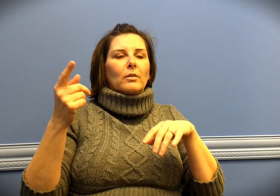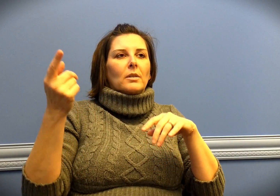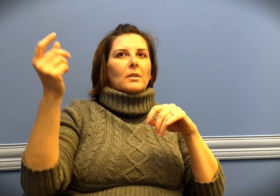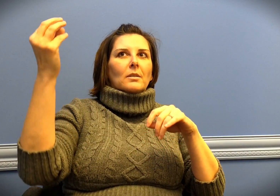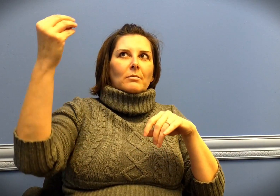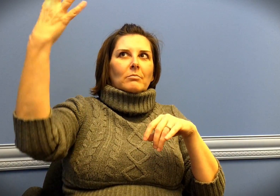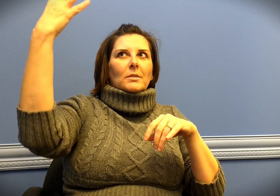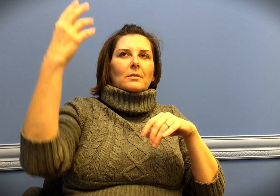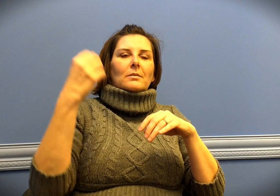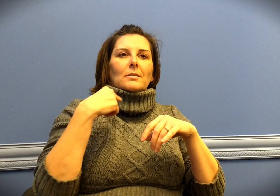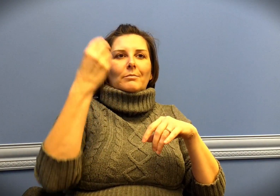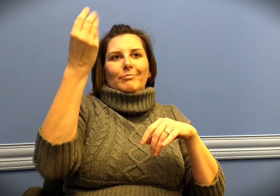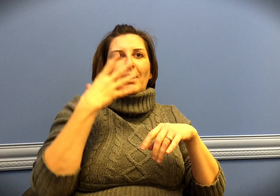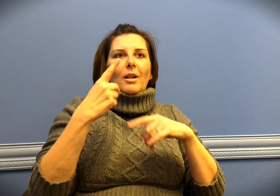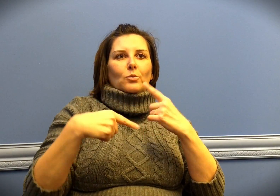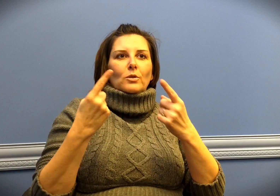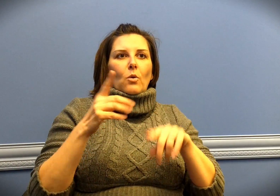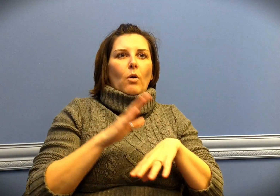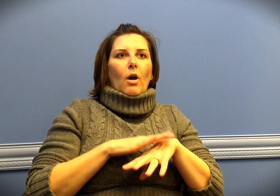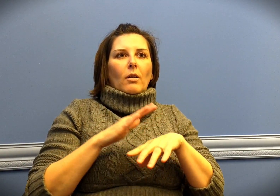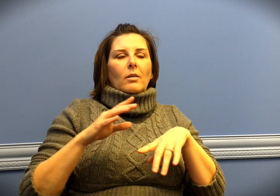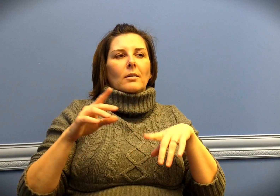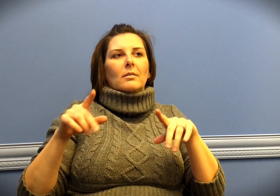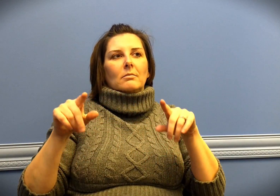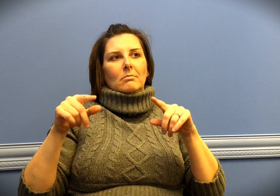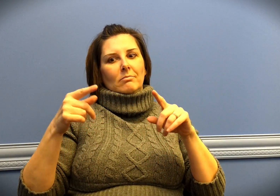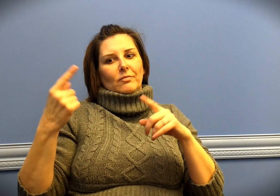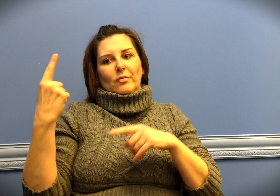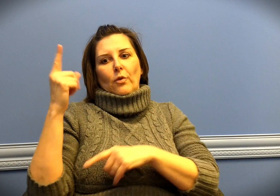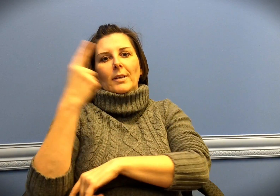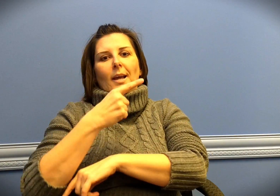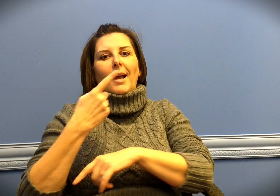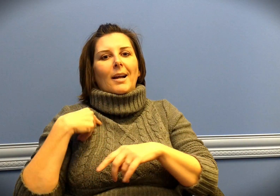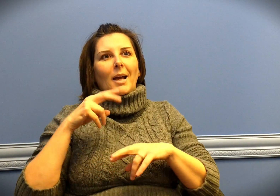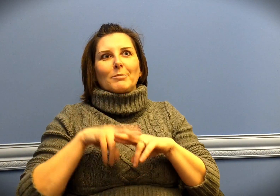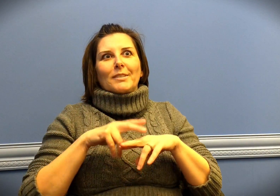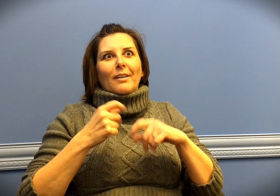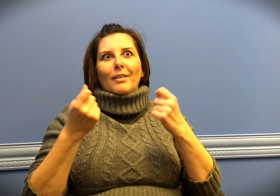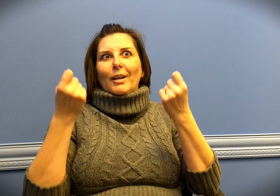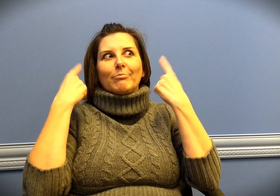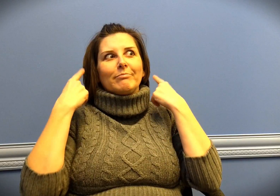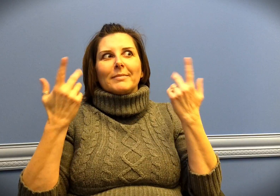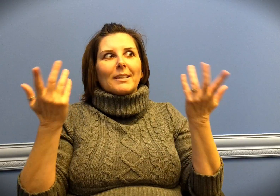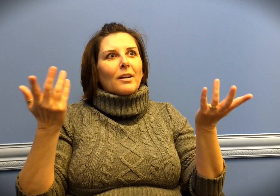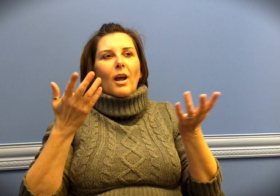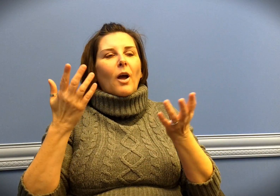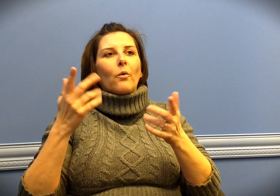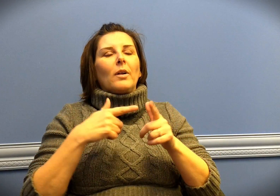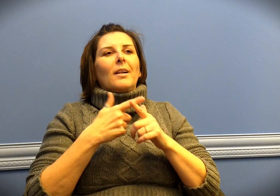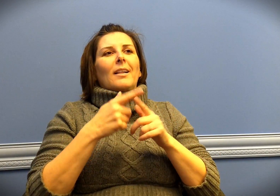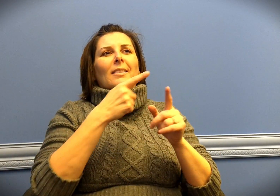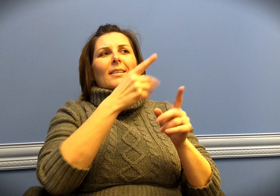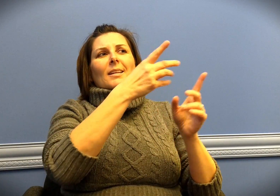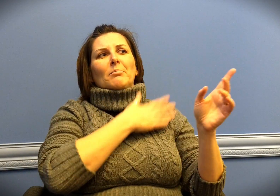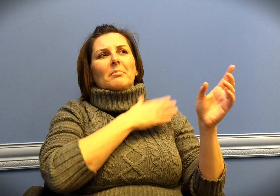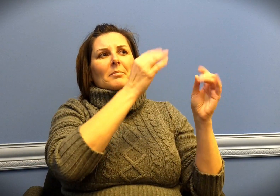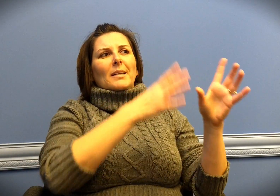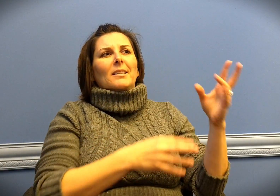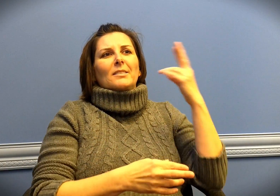And it would tell us what was going on. The first day I was sitting there, and I didn't understand anything about what was being said.